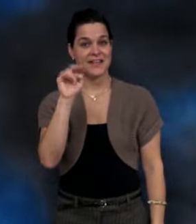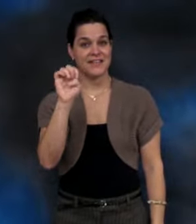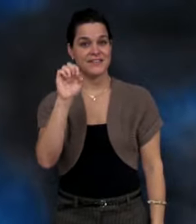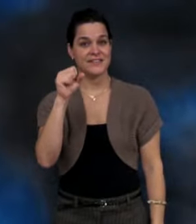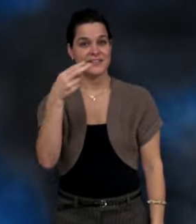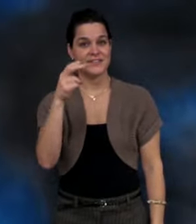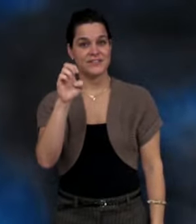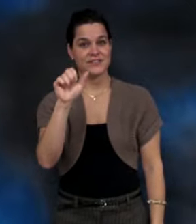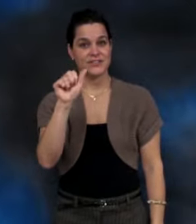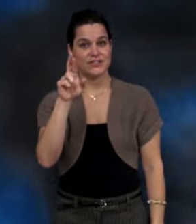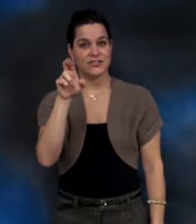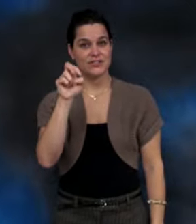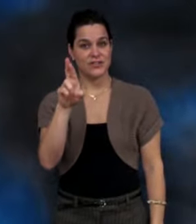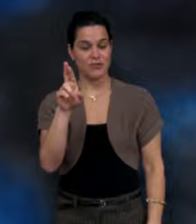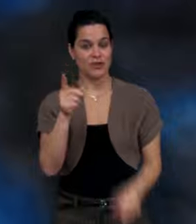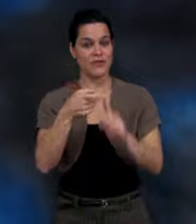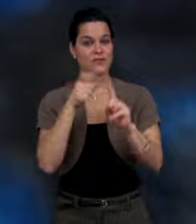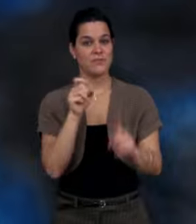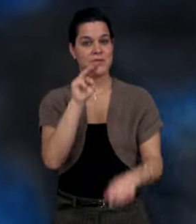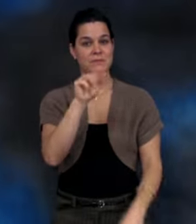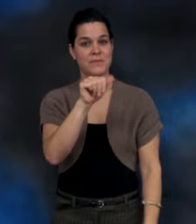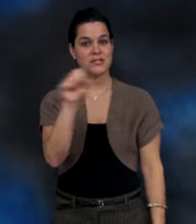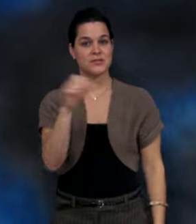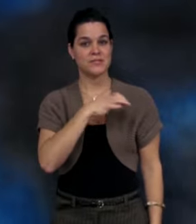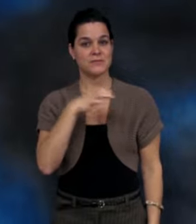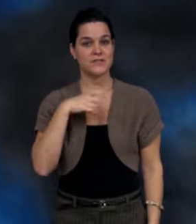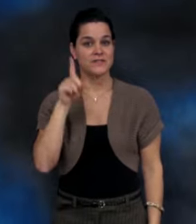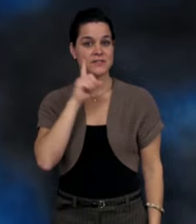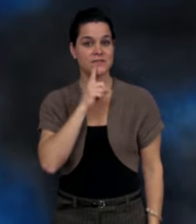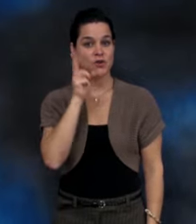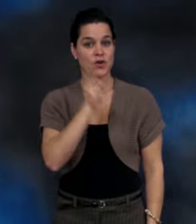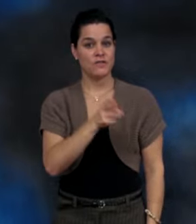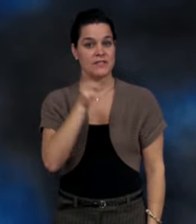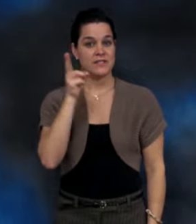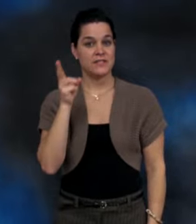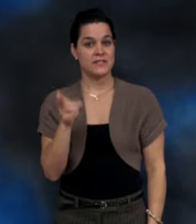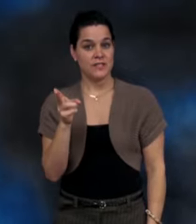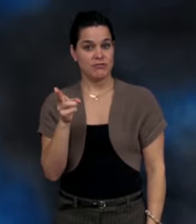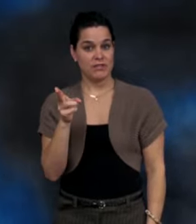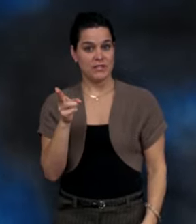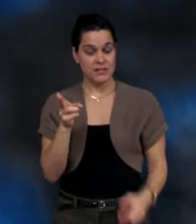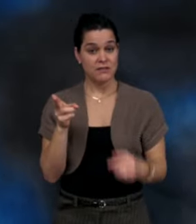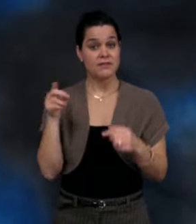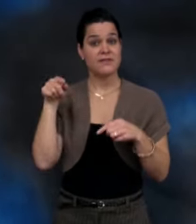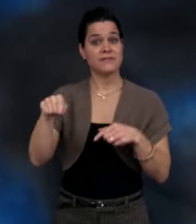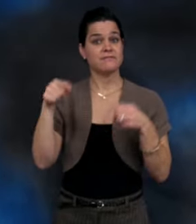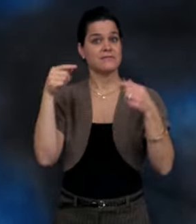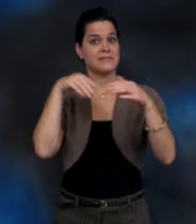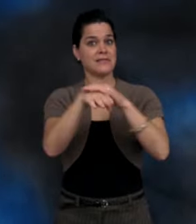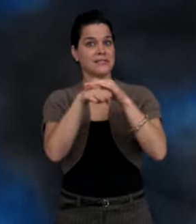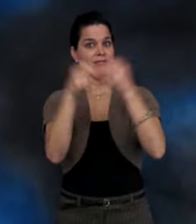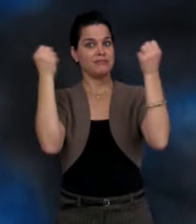Hello. I'm Dianne Shearer from the Massachusetts Commission for the Deaf and Hard of Hearing.